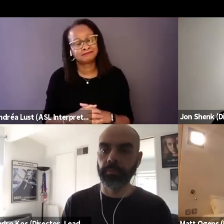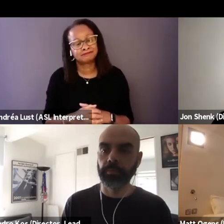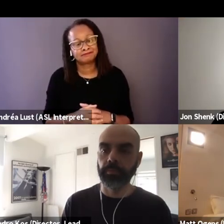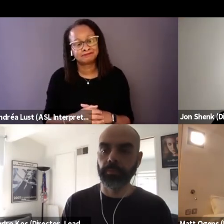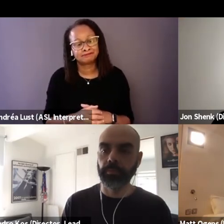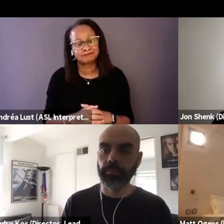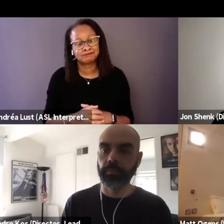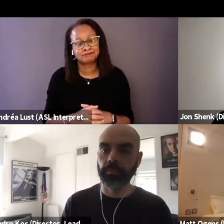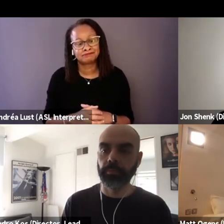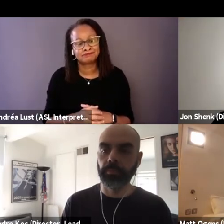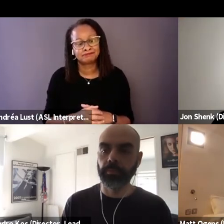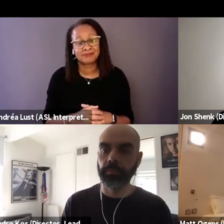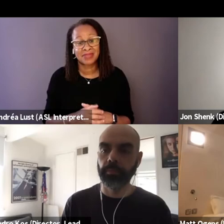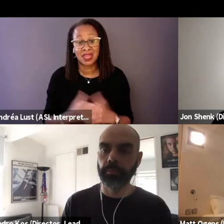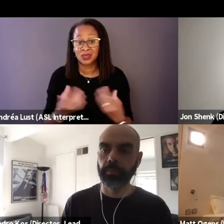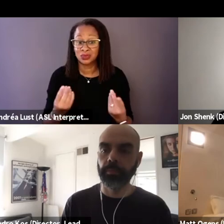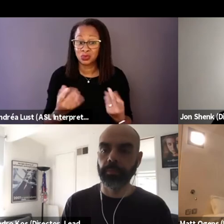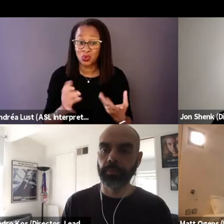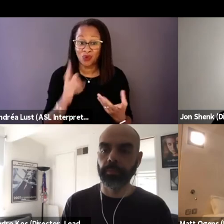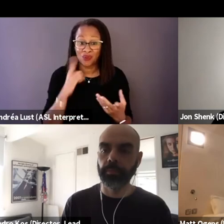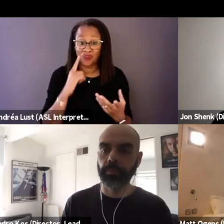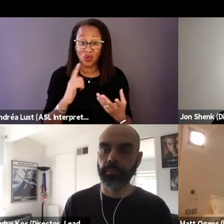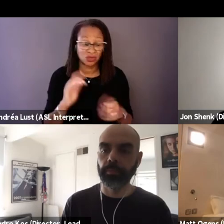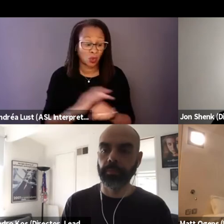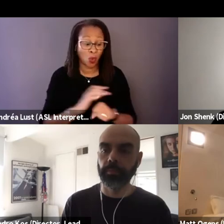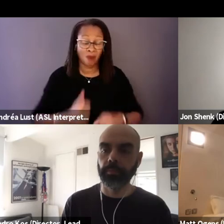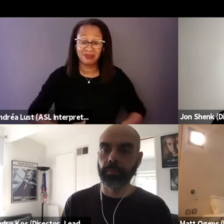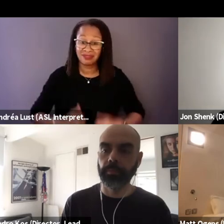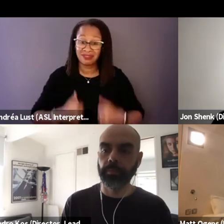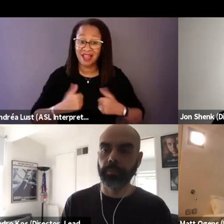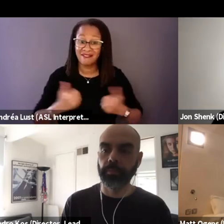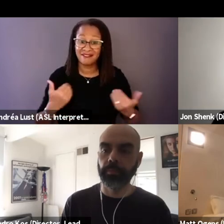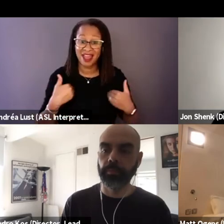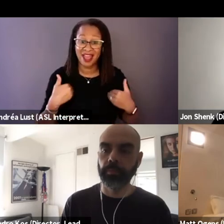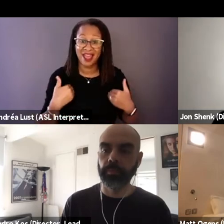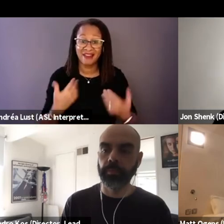baggage that he carried with him is, they were refugees,